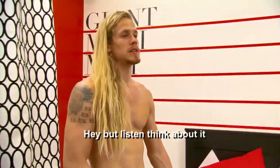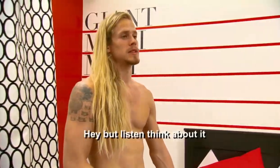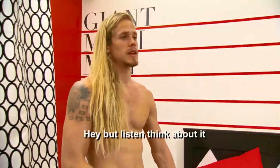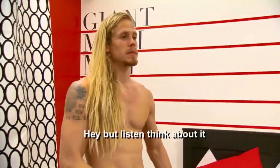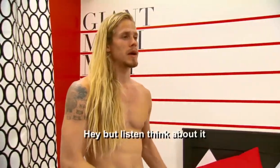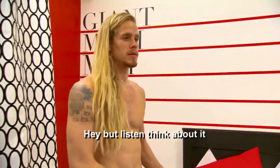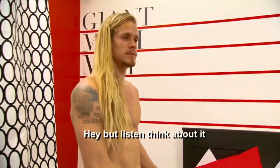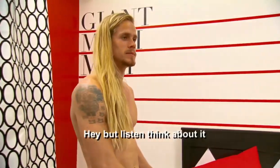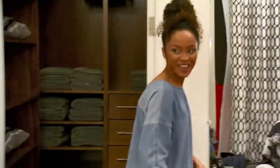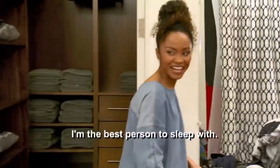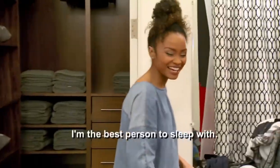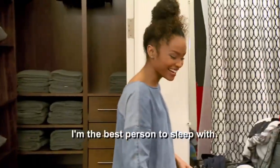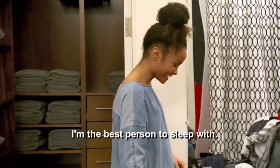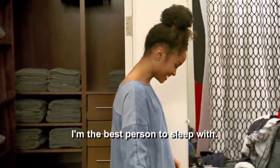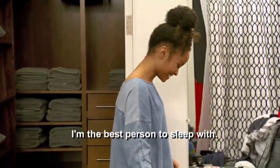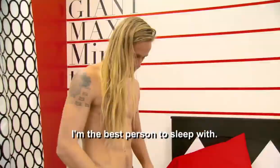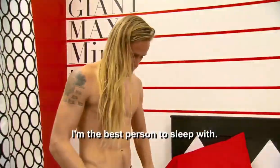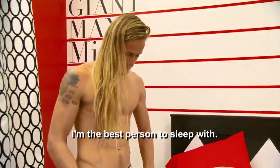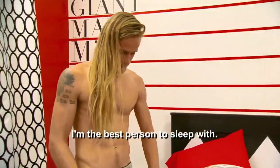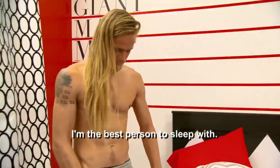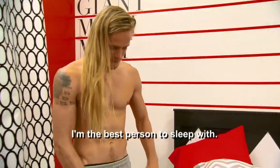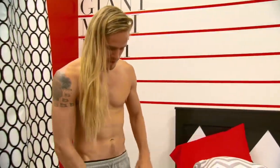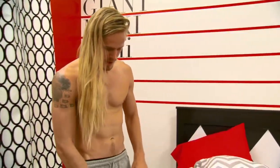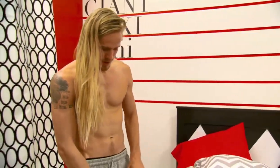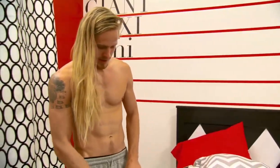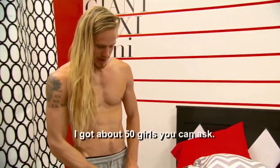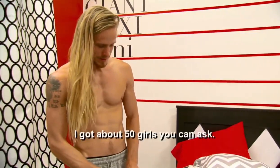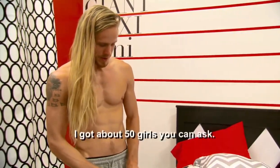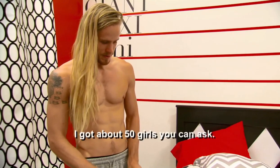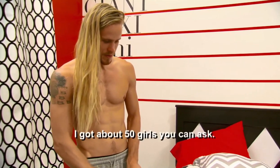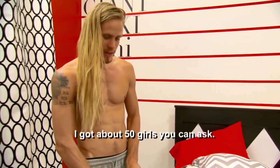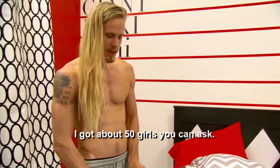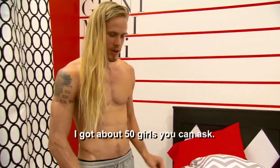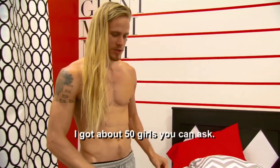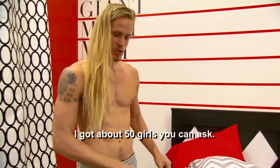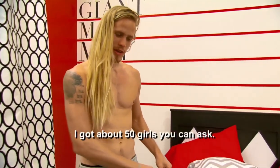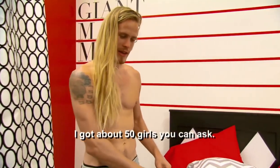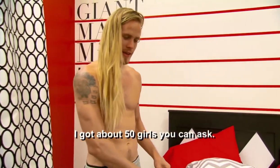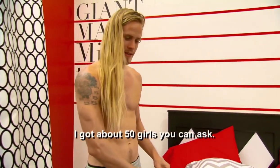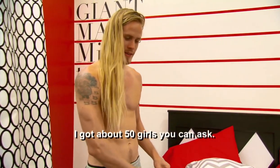Hey but listen think about it. I'm the best person to sleep with, I got about 50 girls you can ask